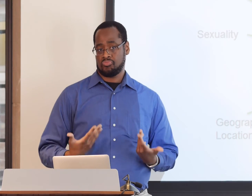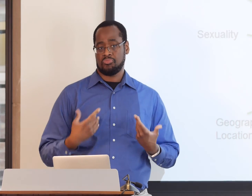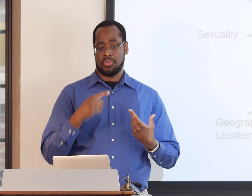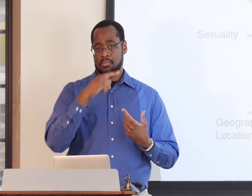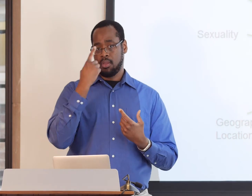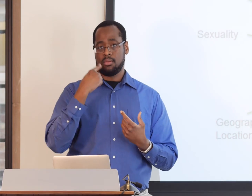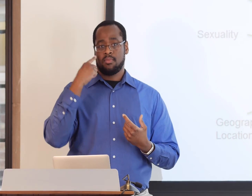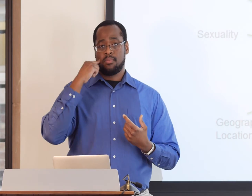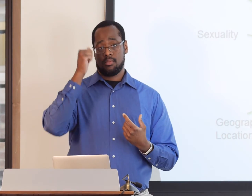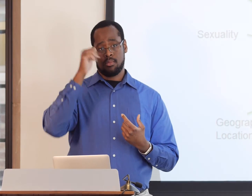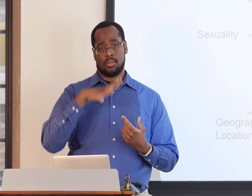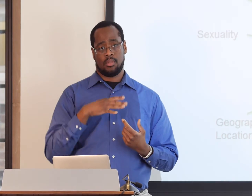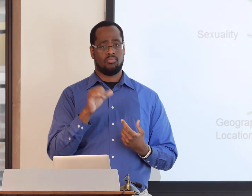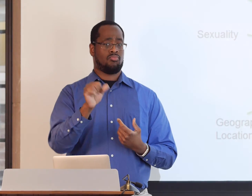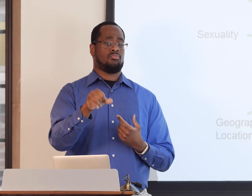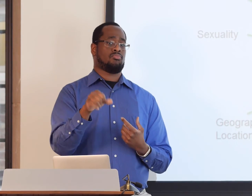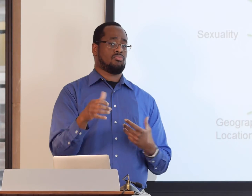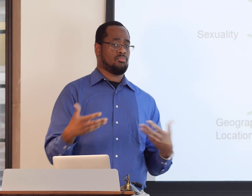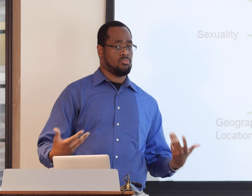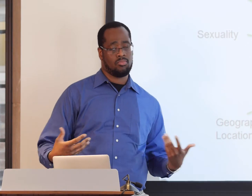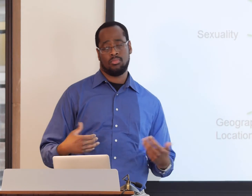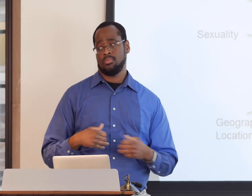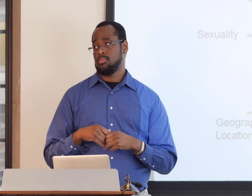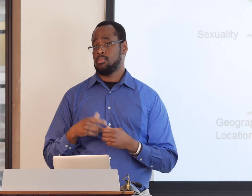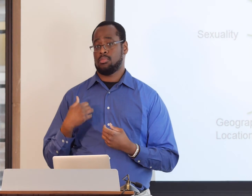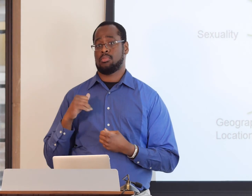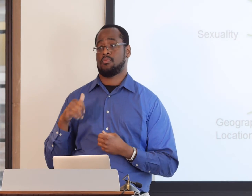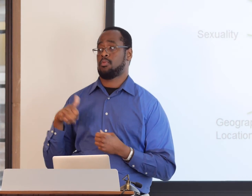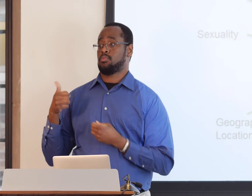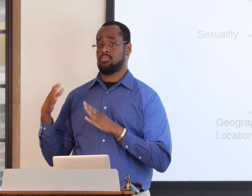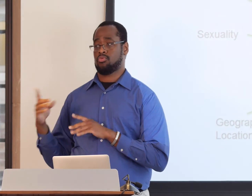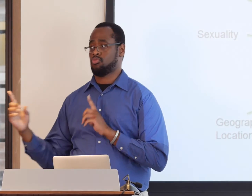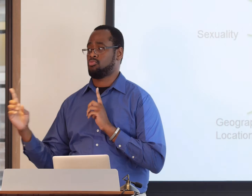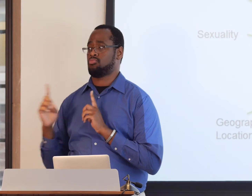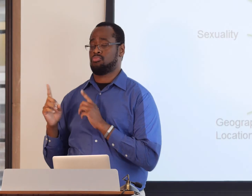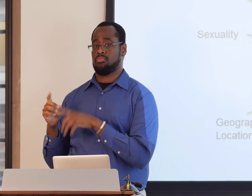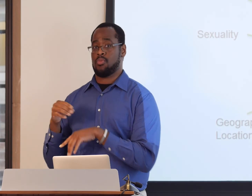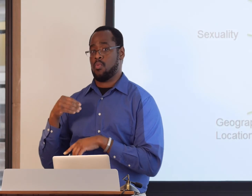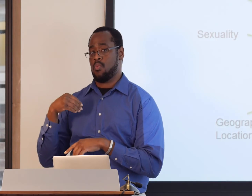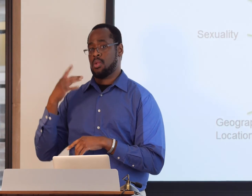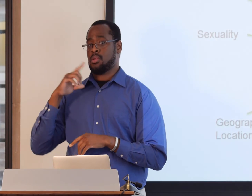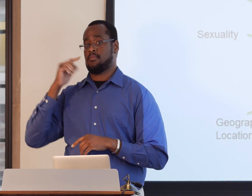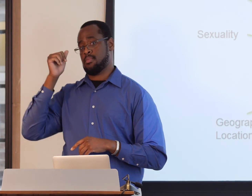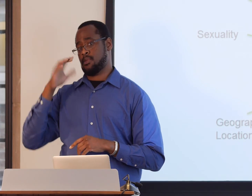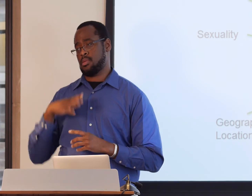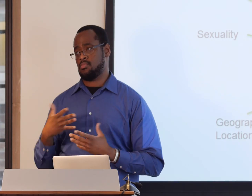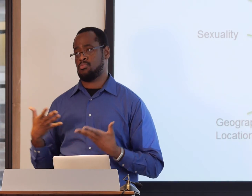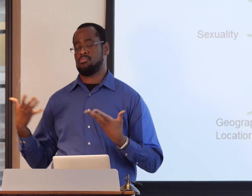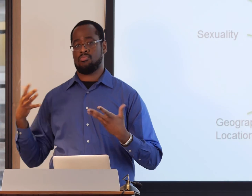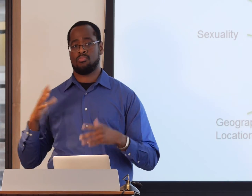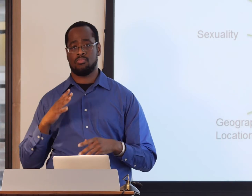So I'll give you an example of myself. I'm a Black Deaf man. If another person were to approach me